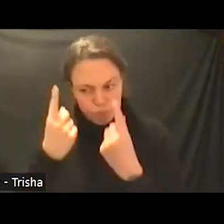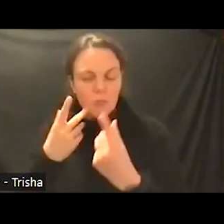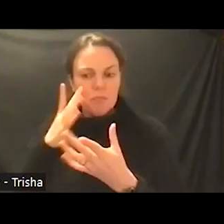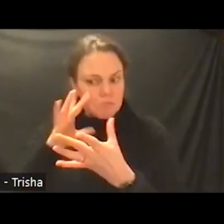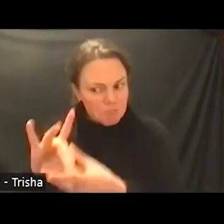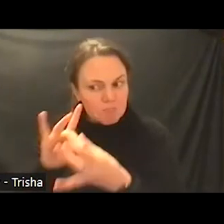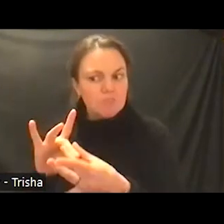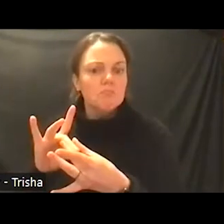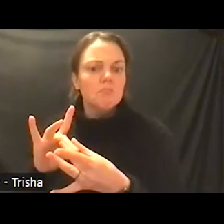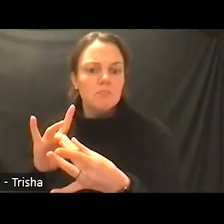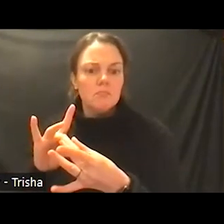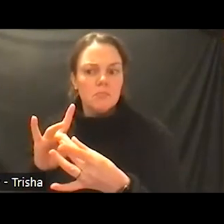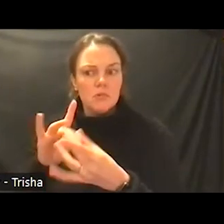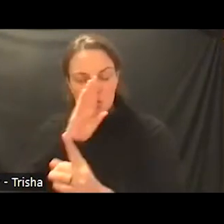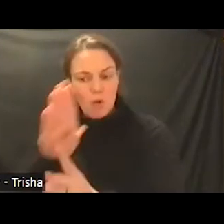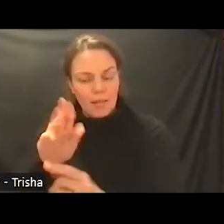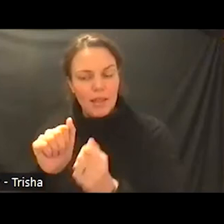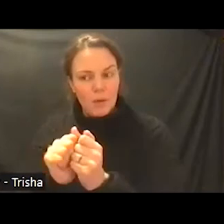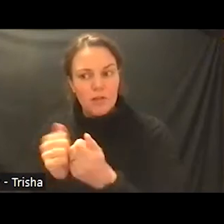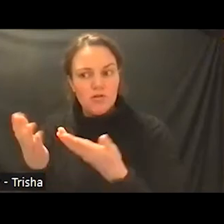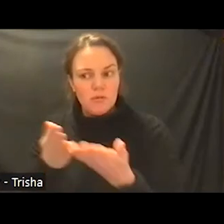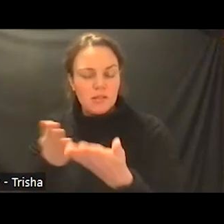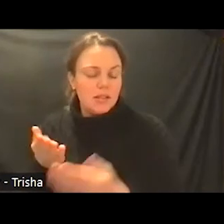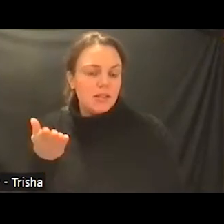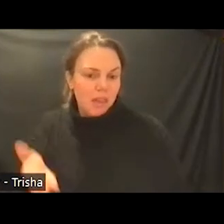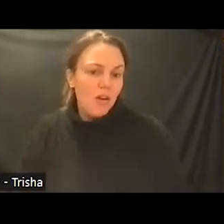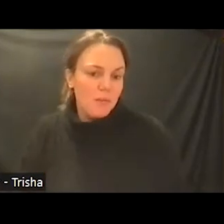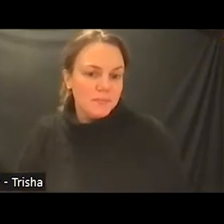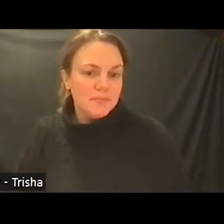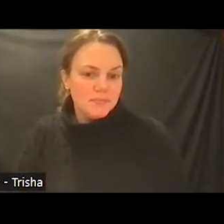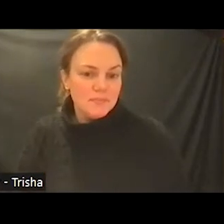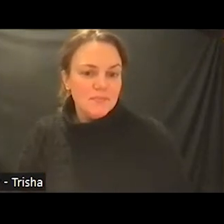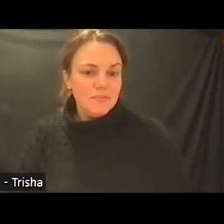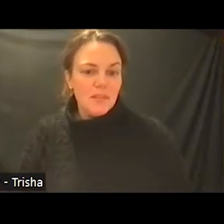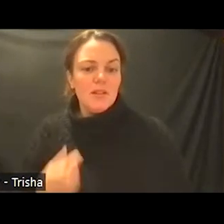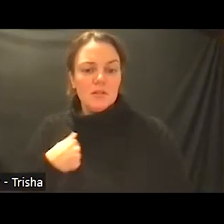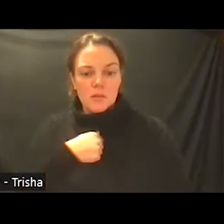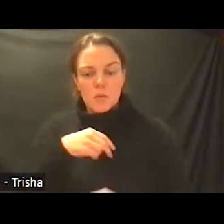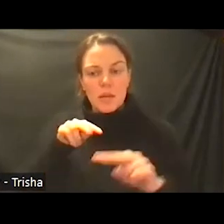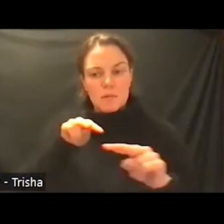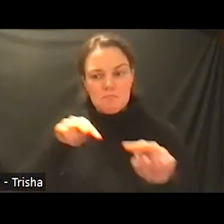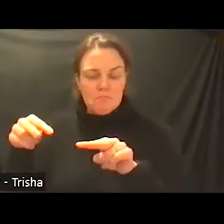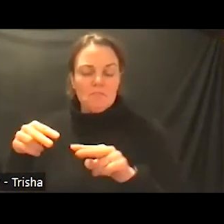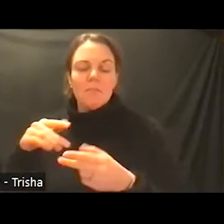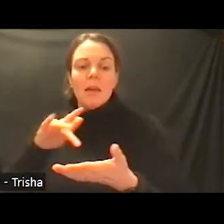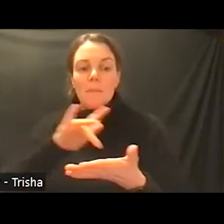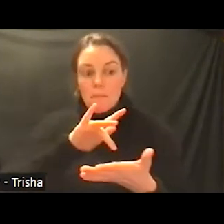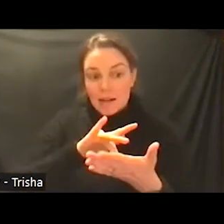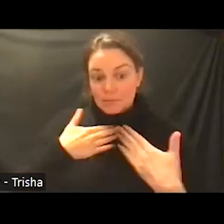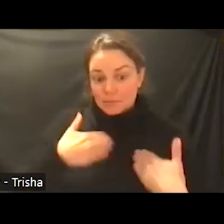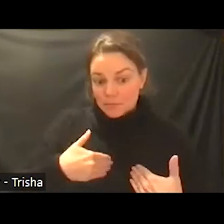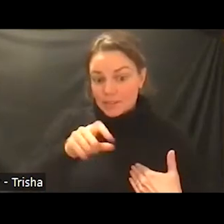directly to services related to chemical dependency directly without a need to stop by and